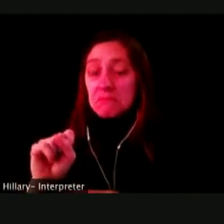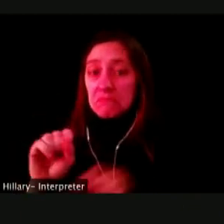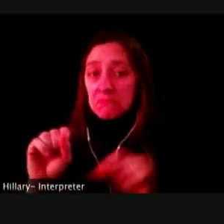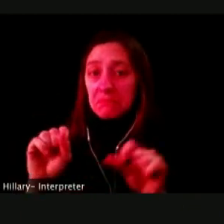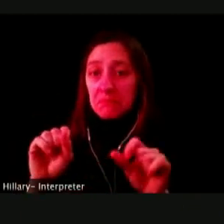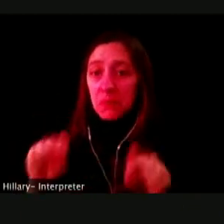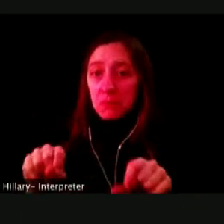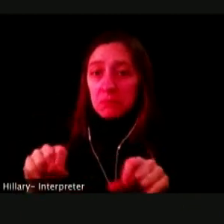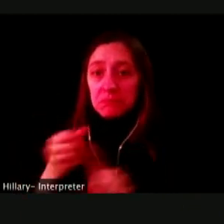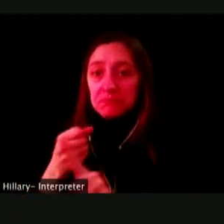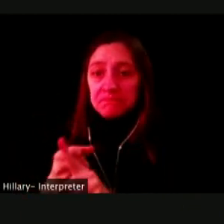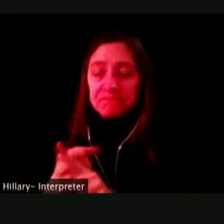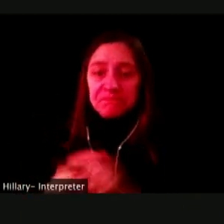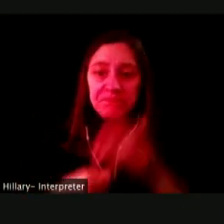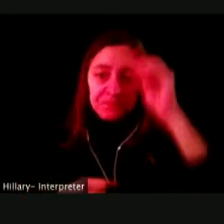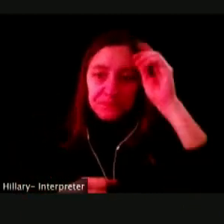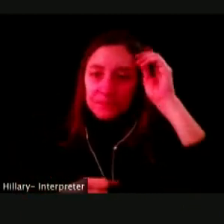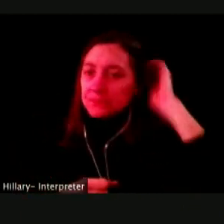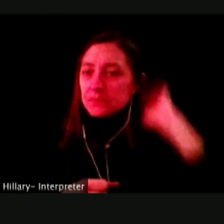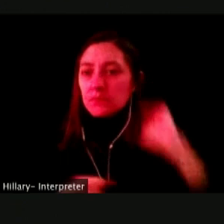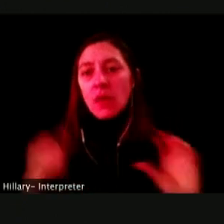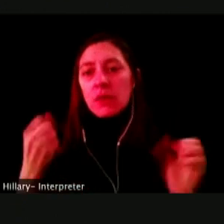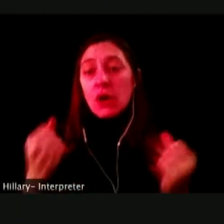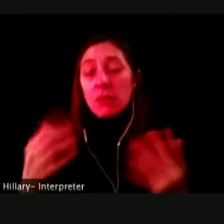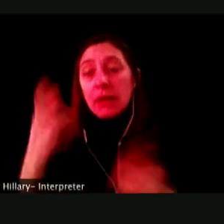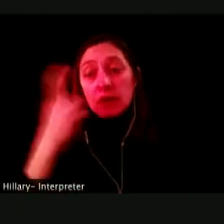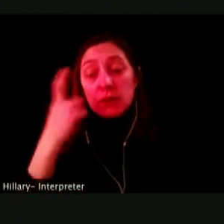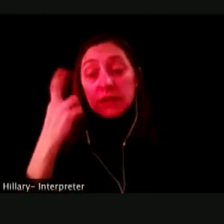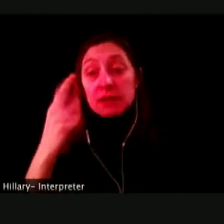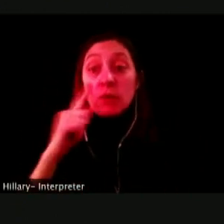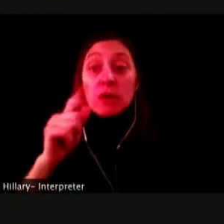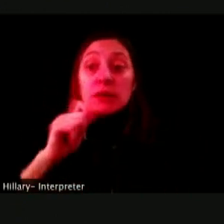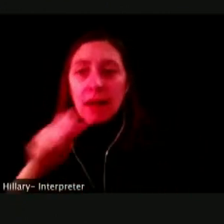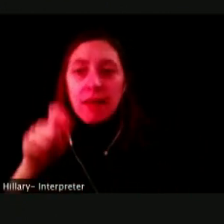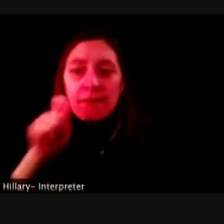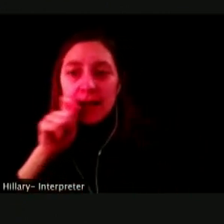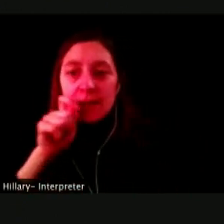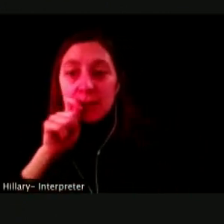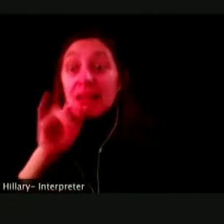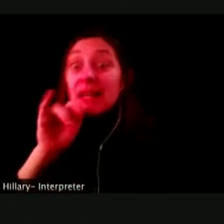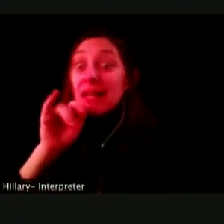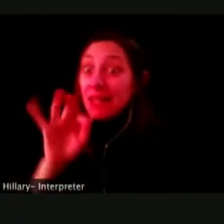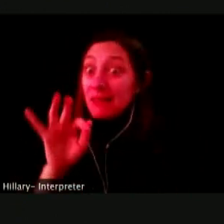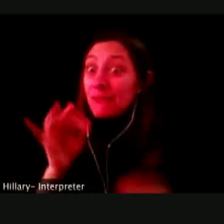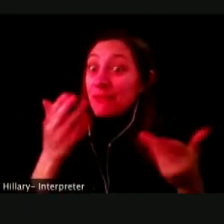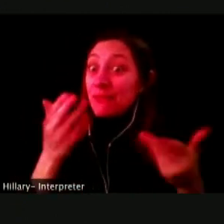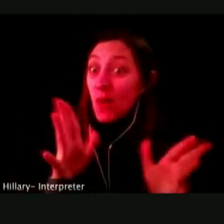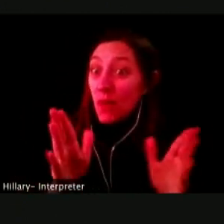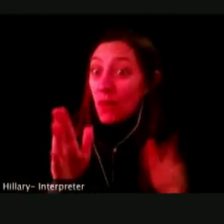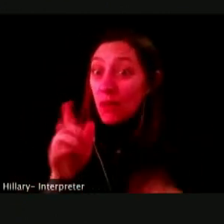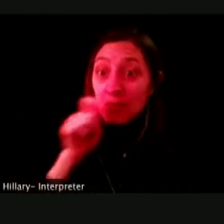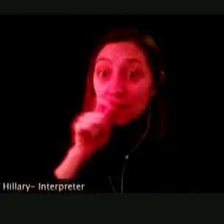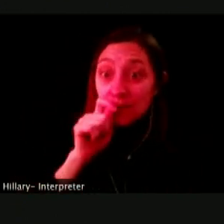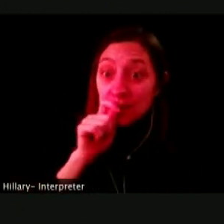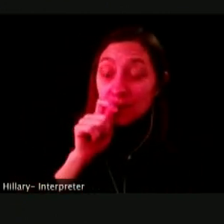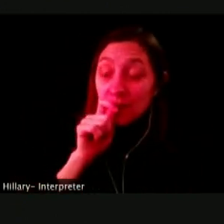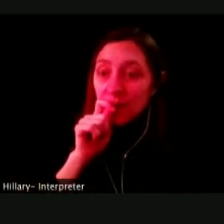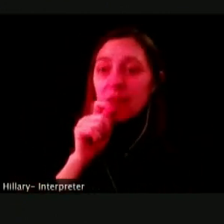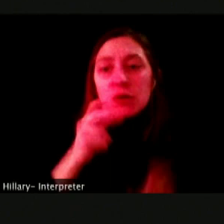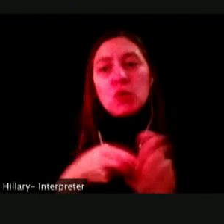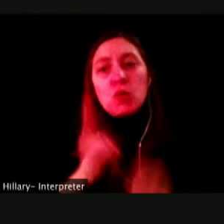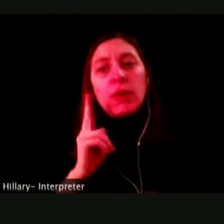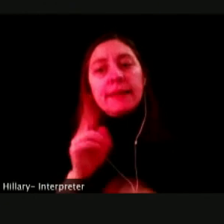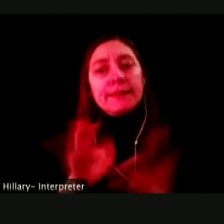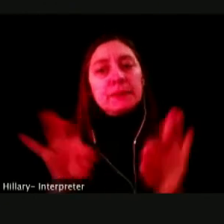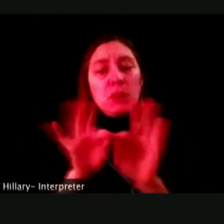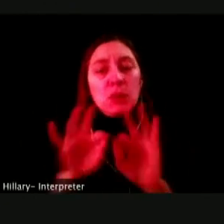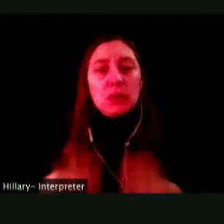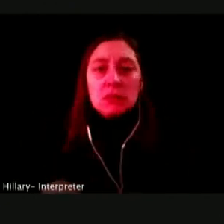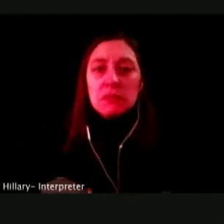SO THERE ARE MANY REASONS FOR NOT VAPING FOR QUITTING IF YOU ARE AND YOUR IS THE LEAST